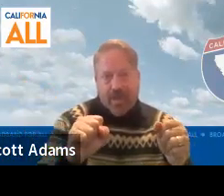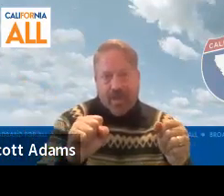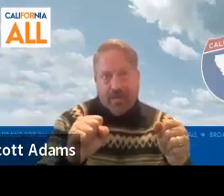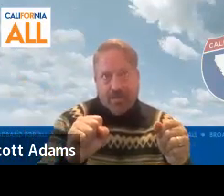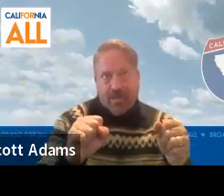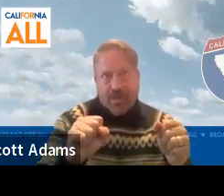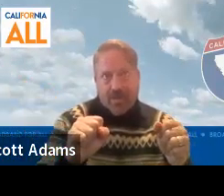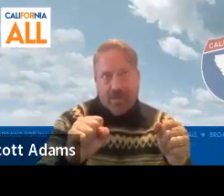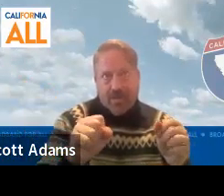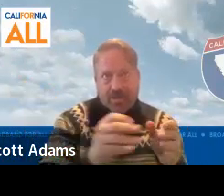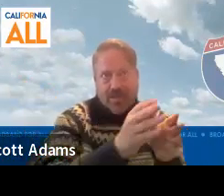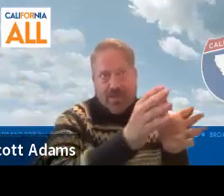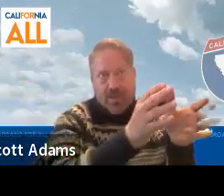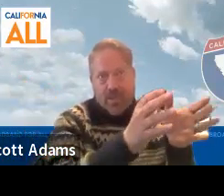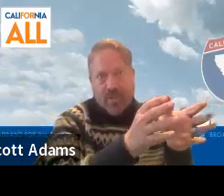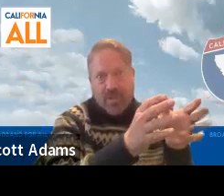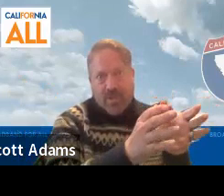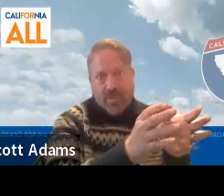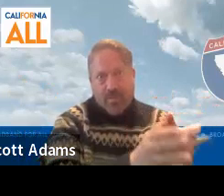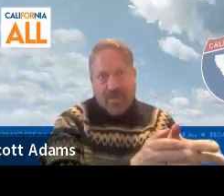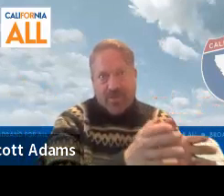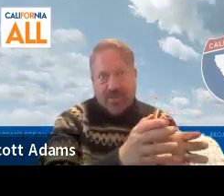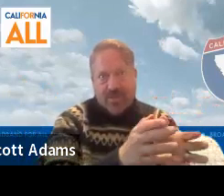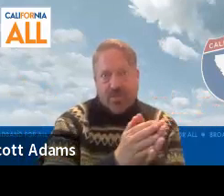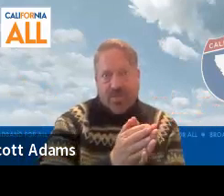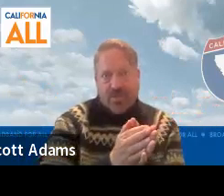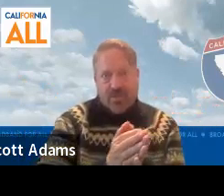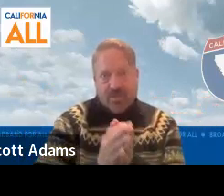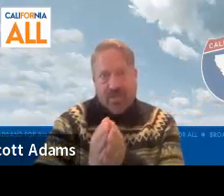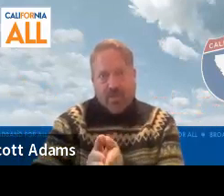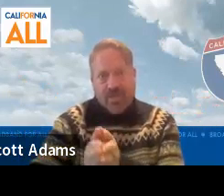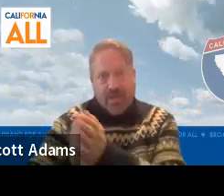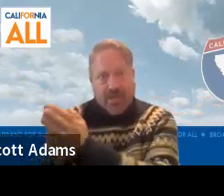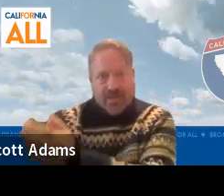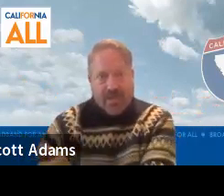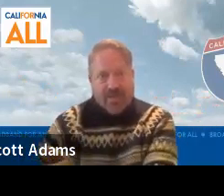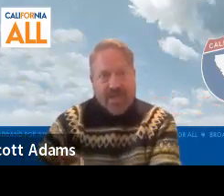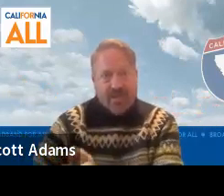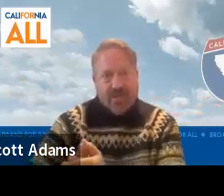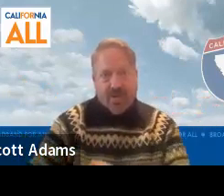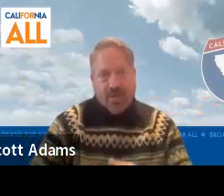And to say that you know both basic digital skills intermediate and then advance are going